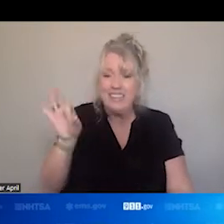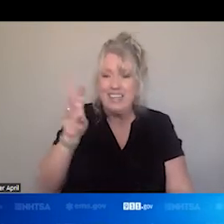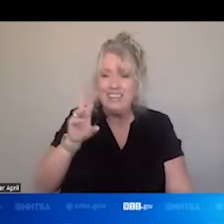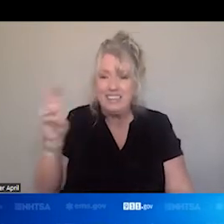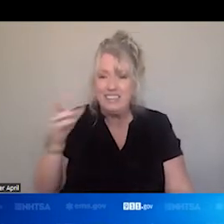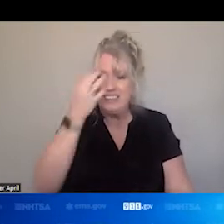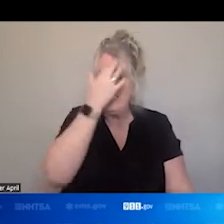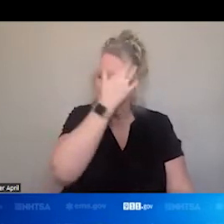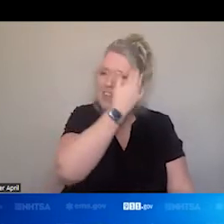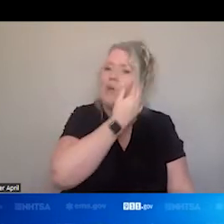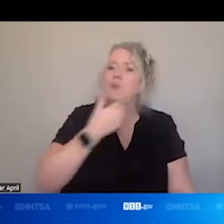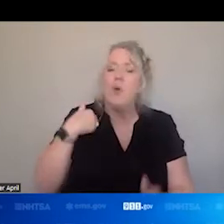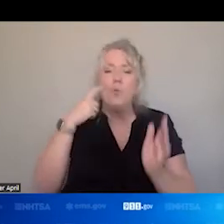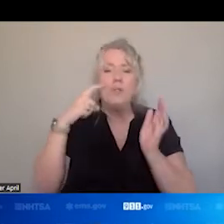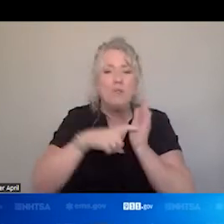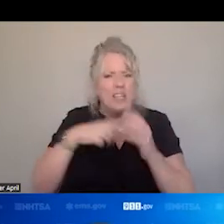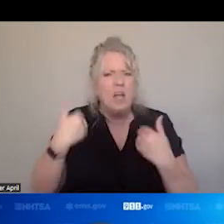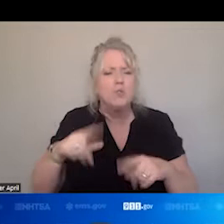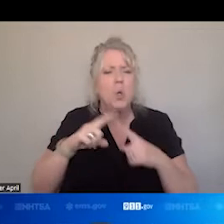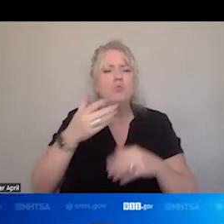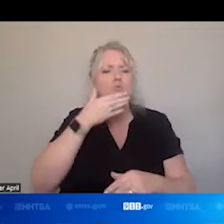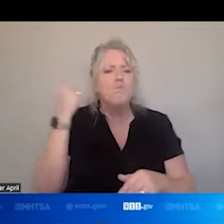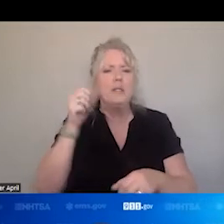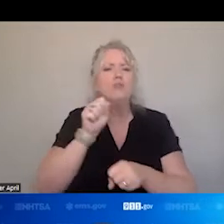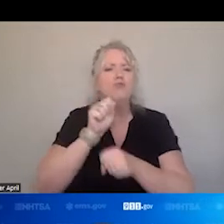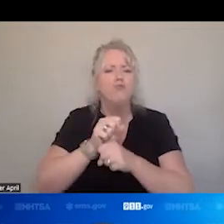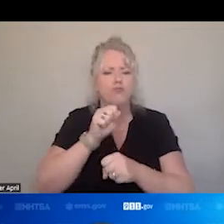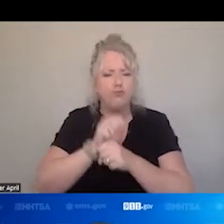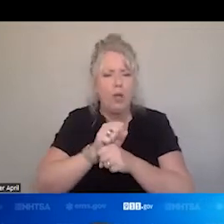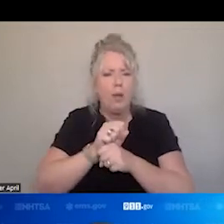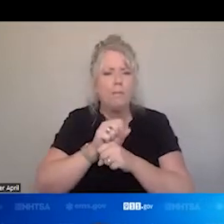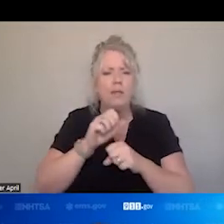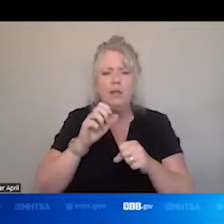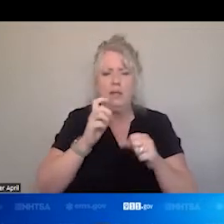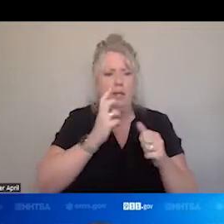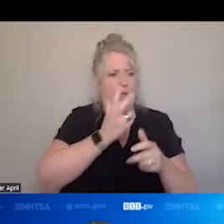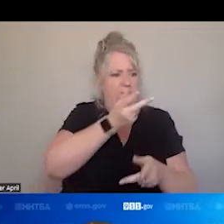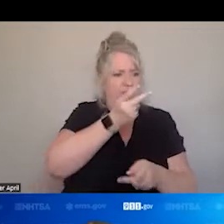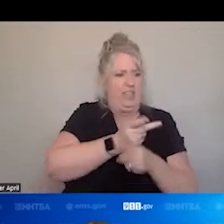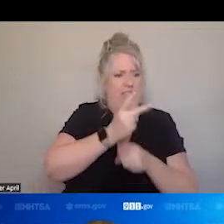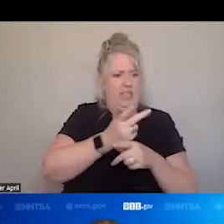WE RECOGNIZE WE WERE DOING A BETTER JOB OF CARING FOR CASUALTIES IN COMBAT THAN WE WERE